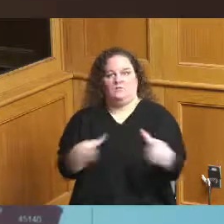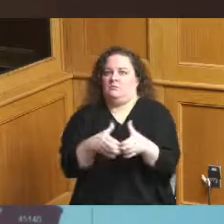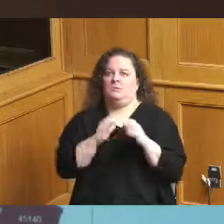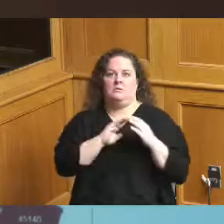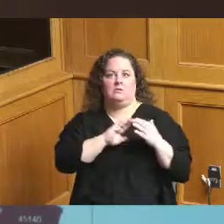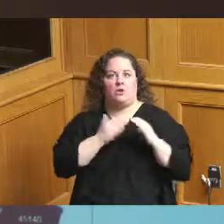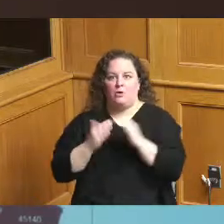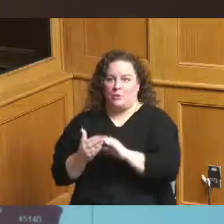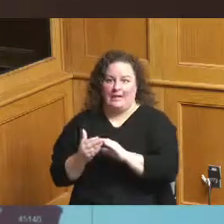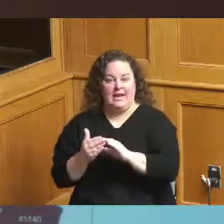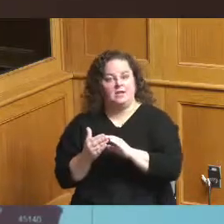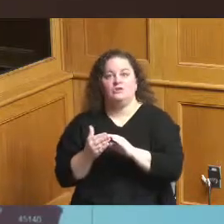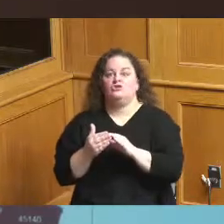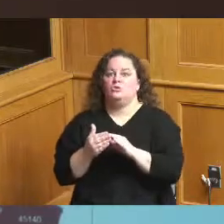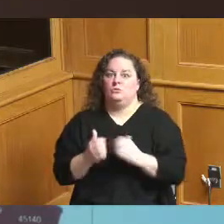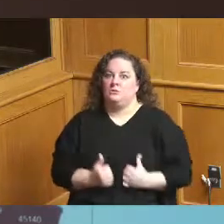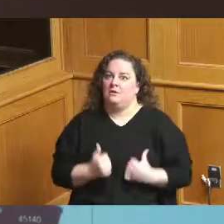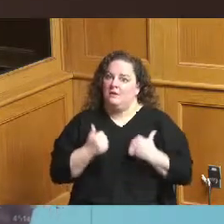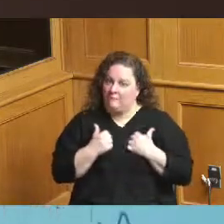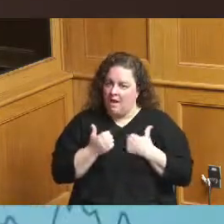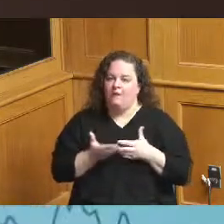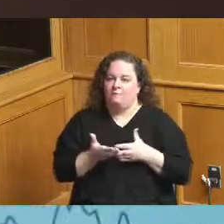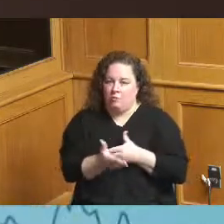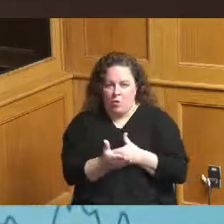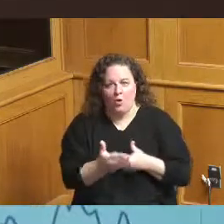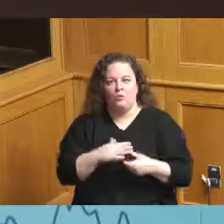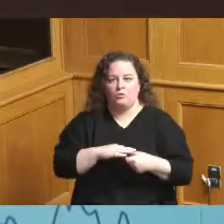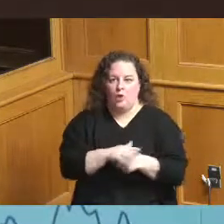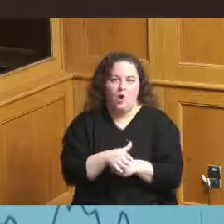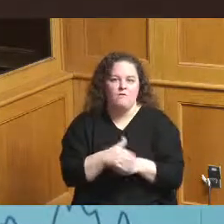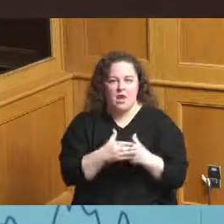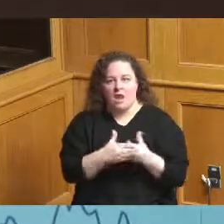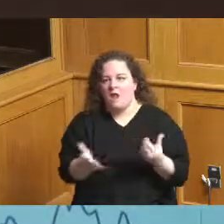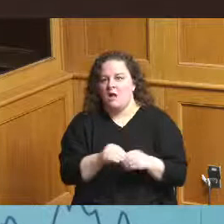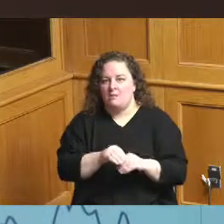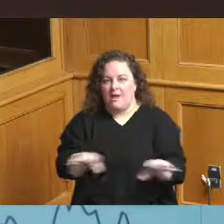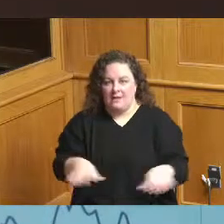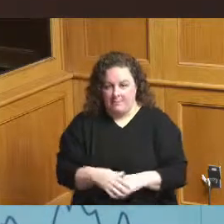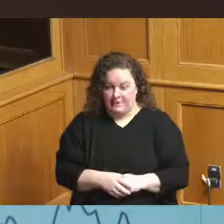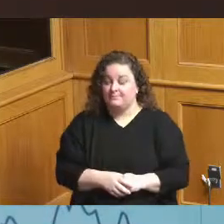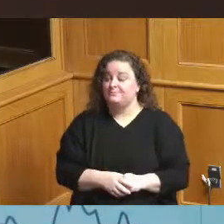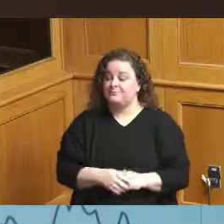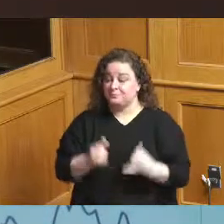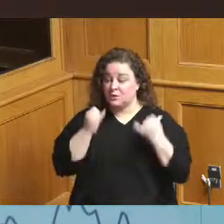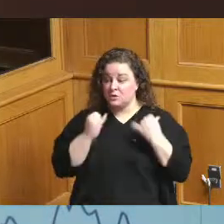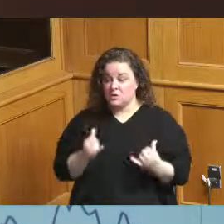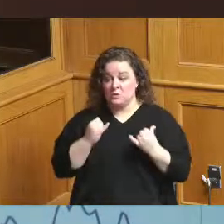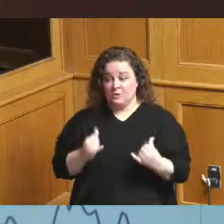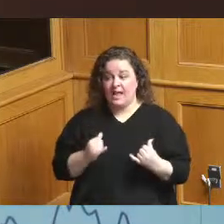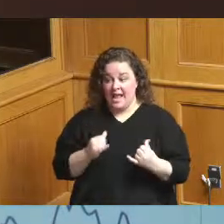to get through the rest of the pandemic today kind of mirroring our cases our reproductive value is